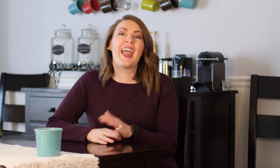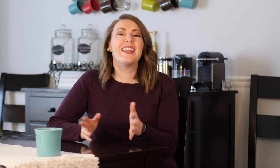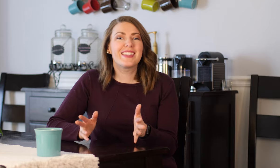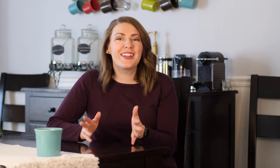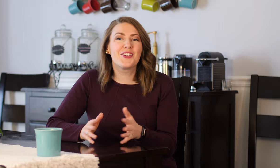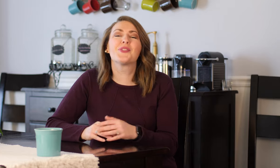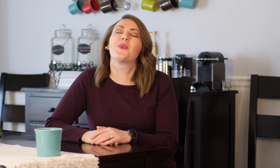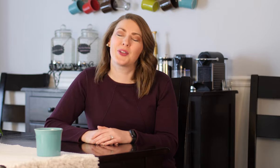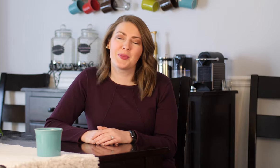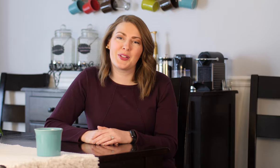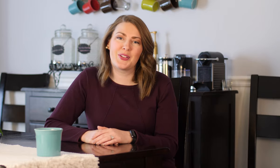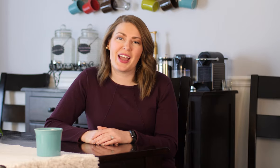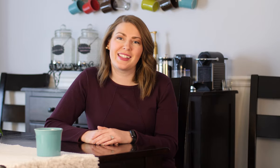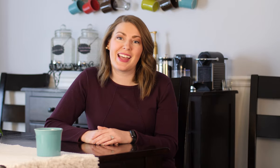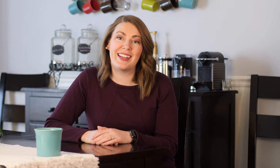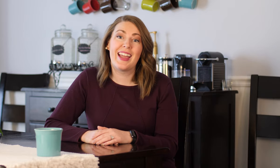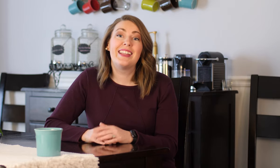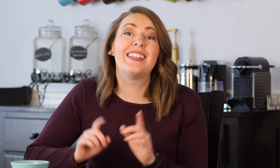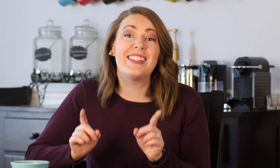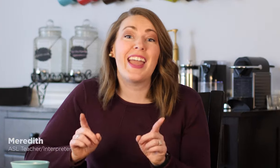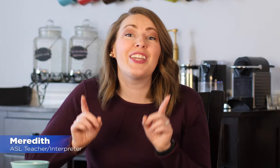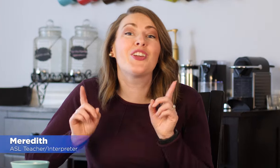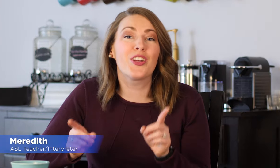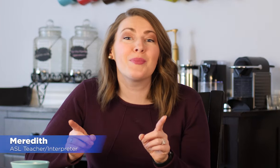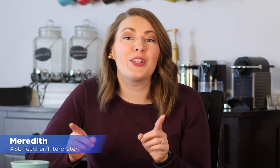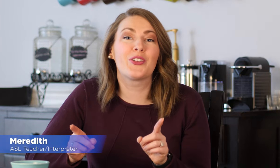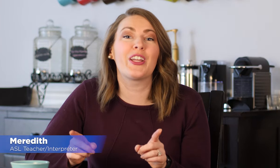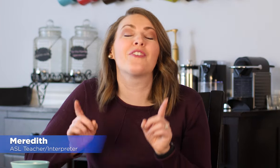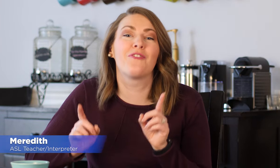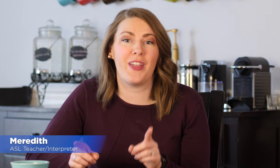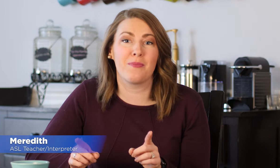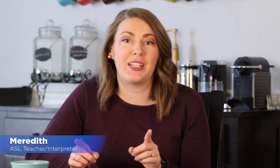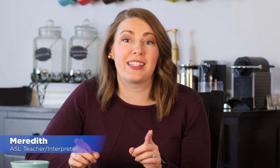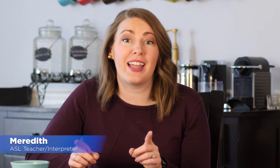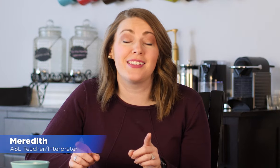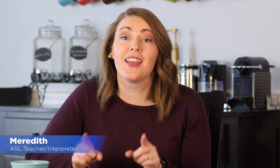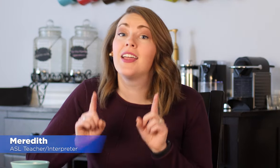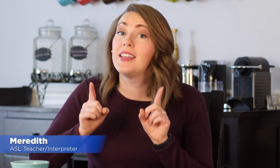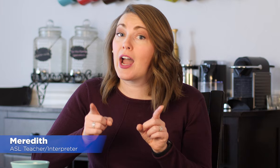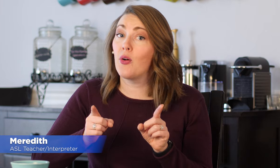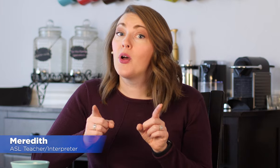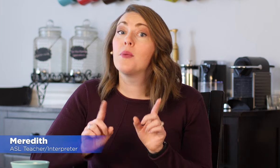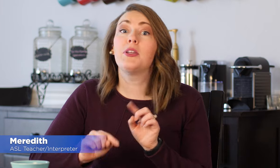Hey signers, welcome to Learn How to Sign. Today you're going to be learning family signs. Now be